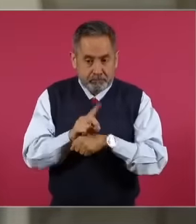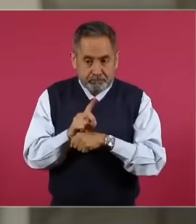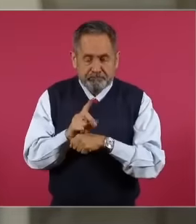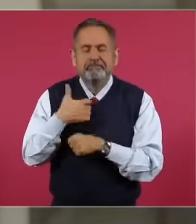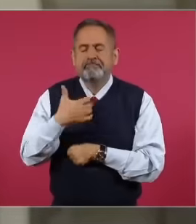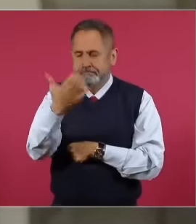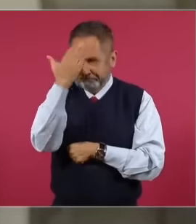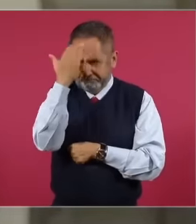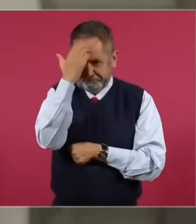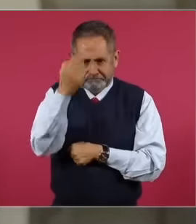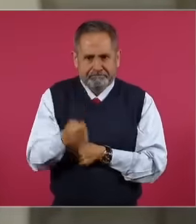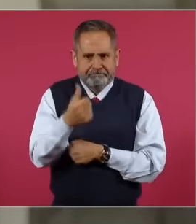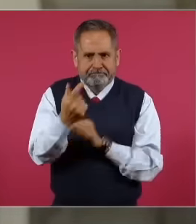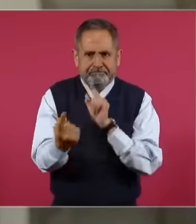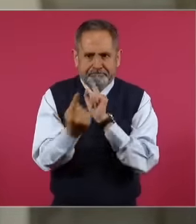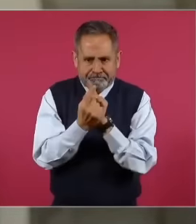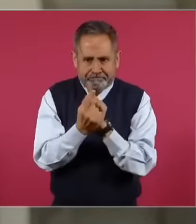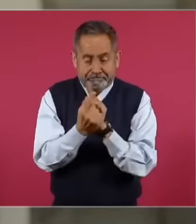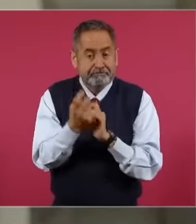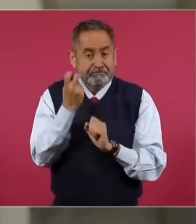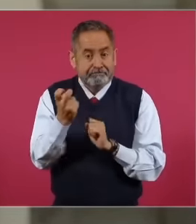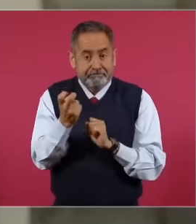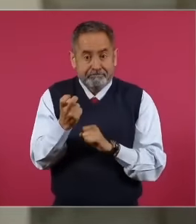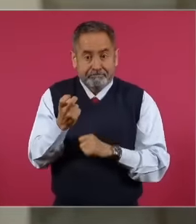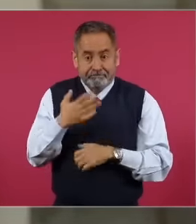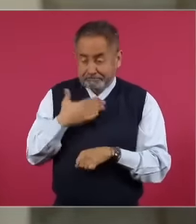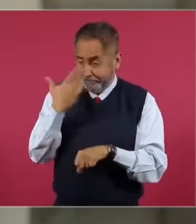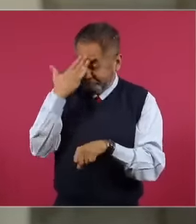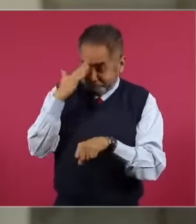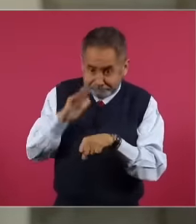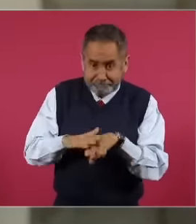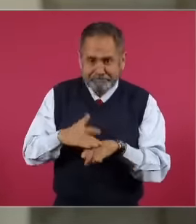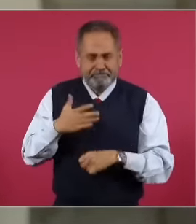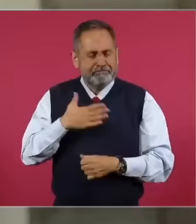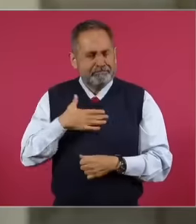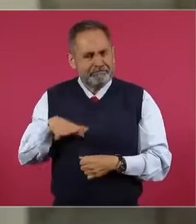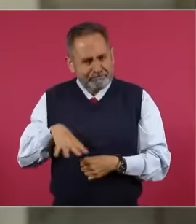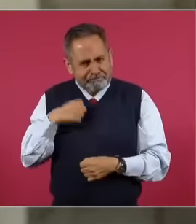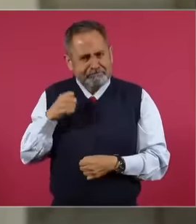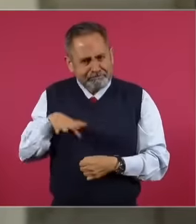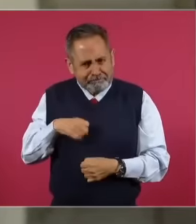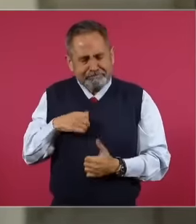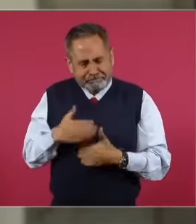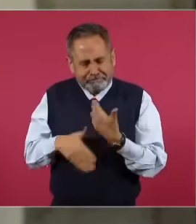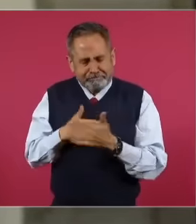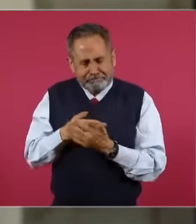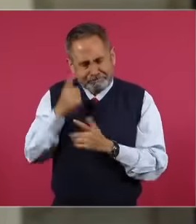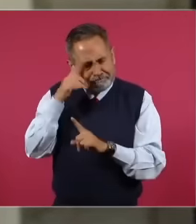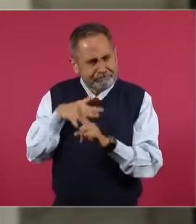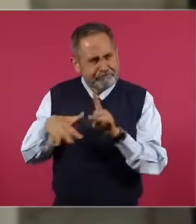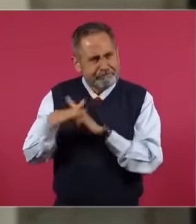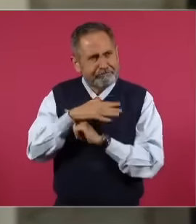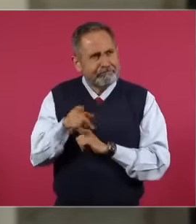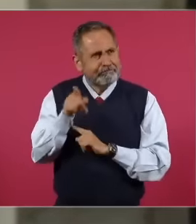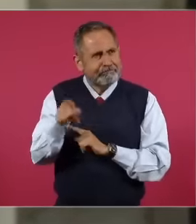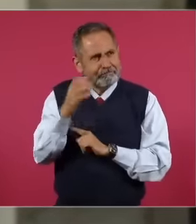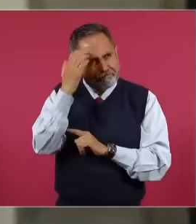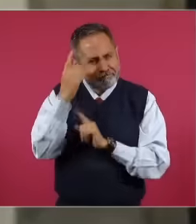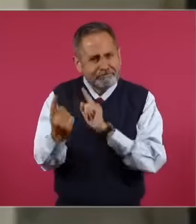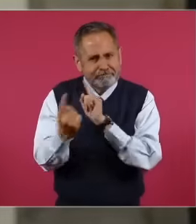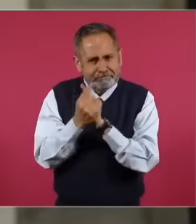Since then, my mind and my efforts have circulated around your political projects,